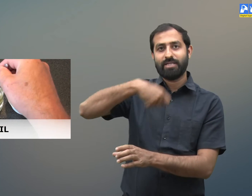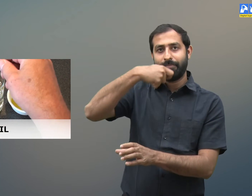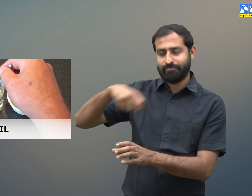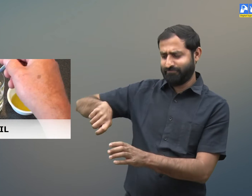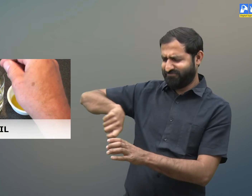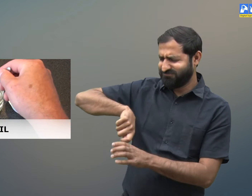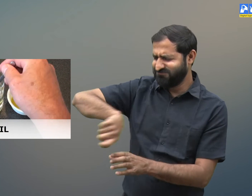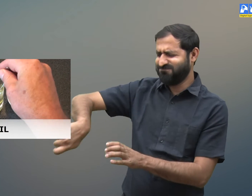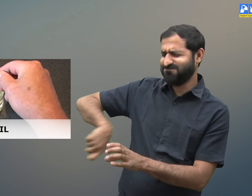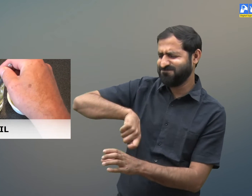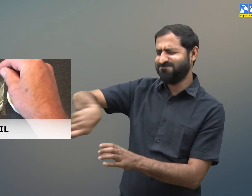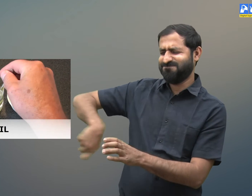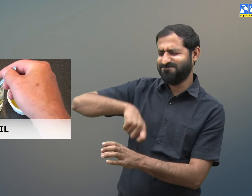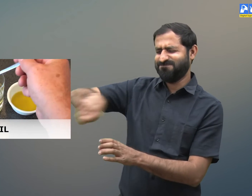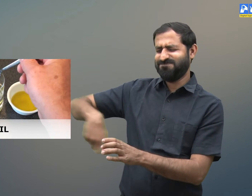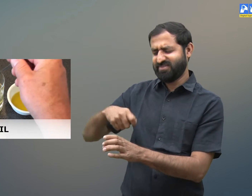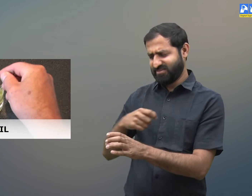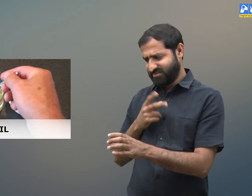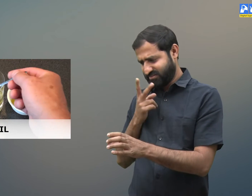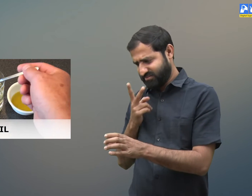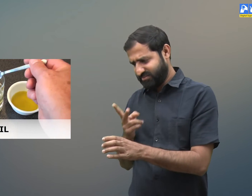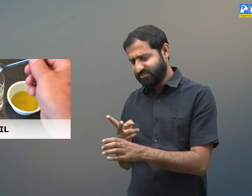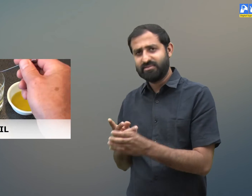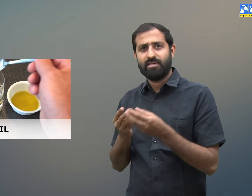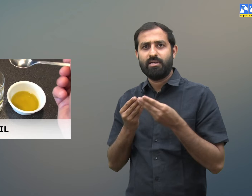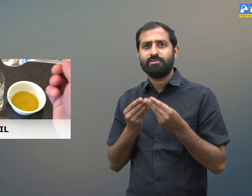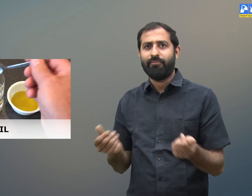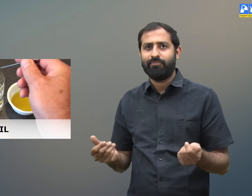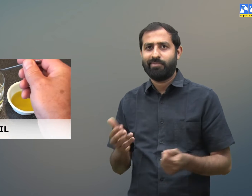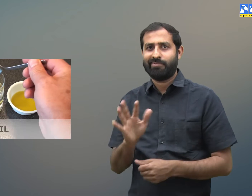Then stir the mixture of oil and water. After some time we will see